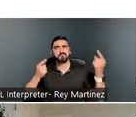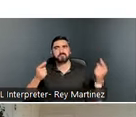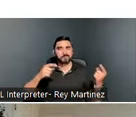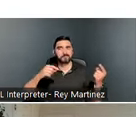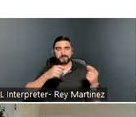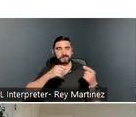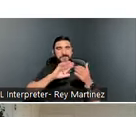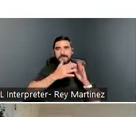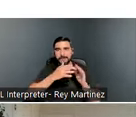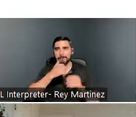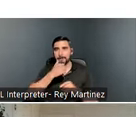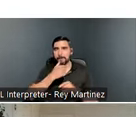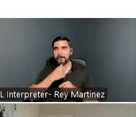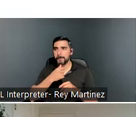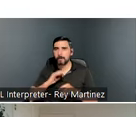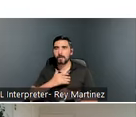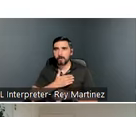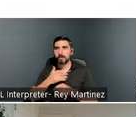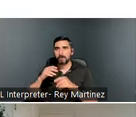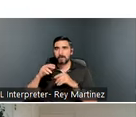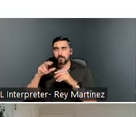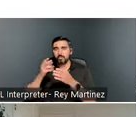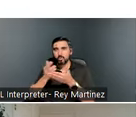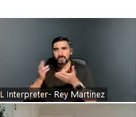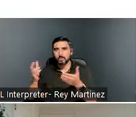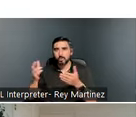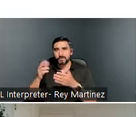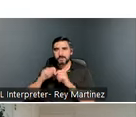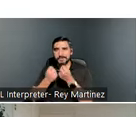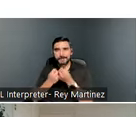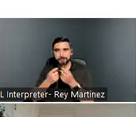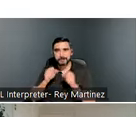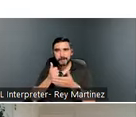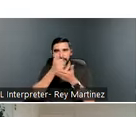Navigation Team can always find them those resources. But not only find them the resources,